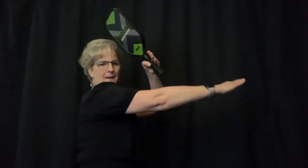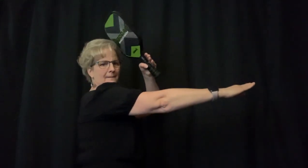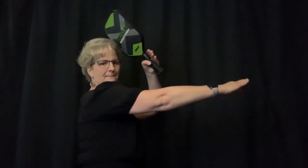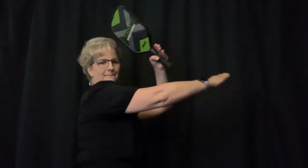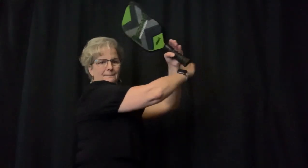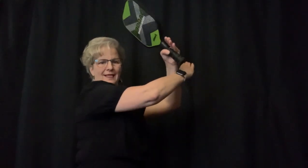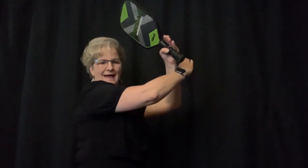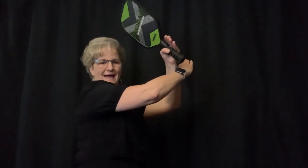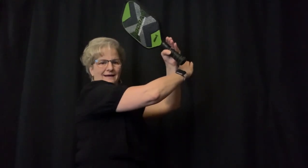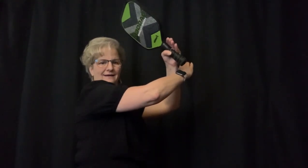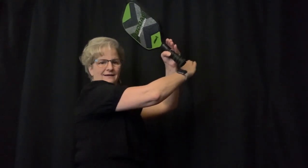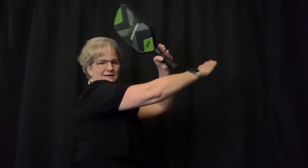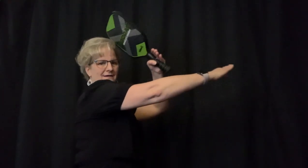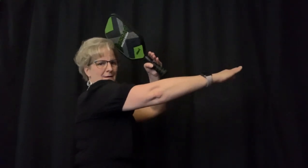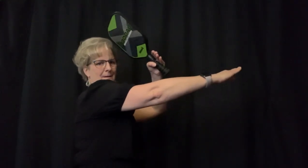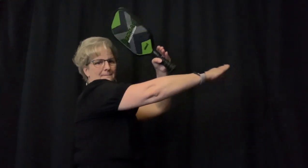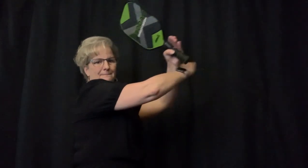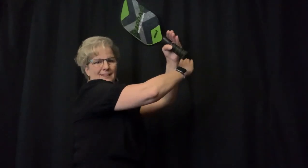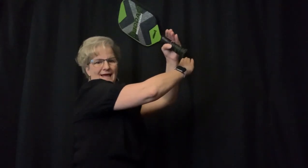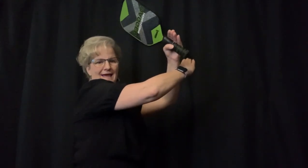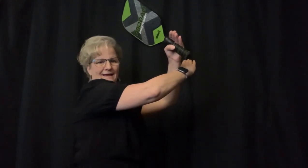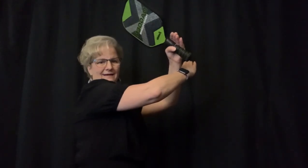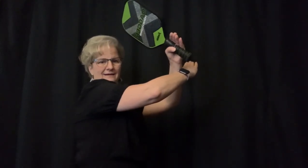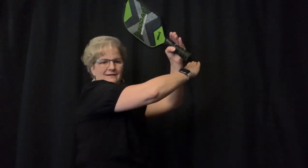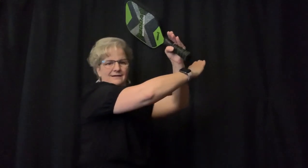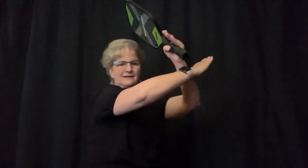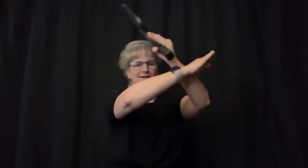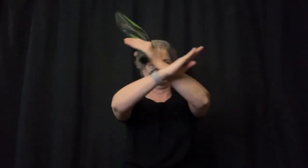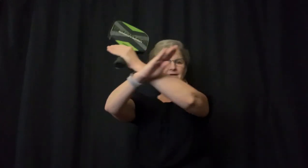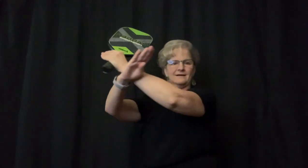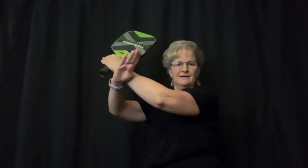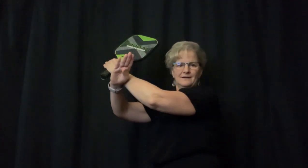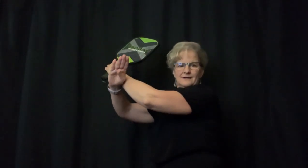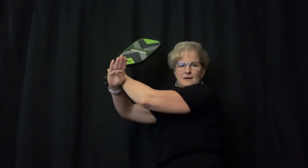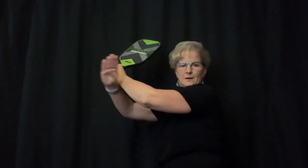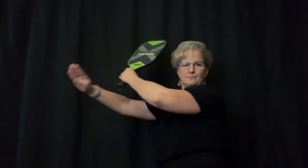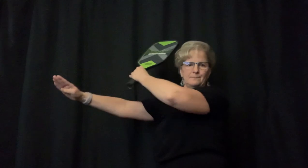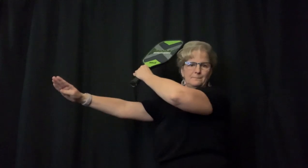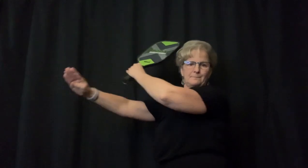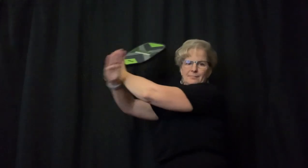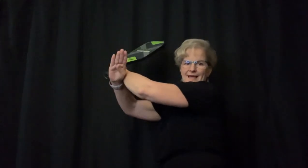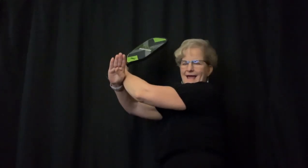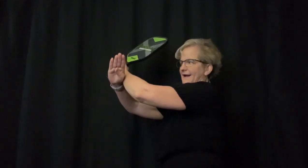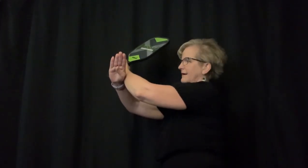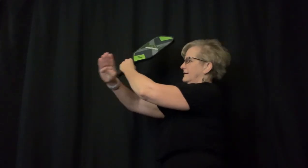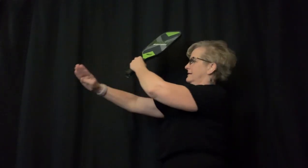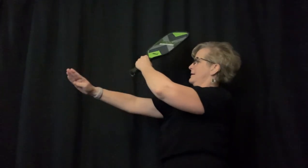to your opponent team. Continue to practice signing